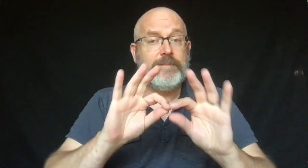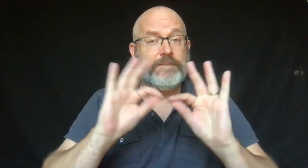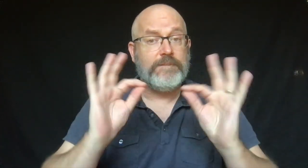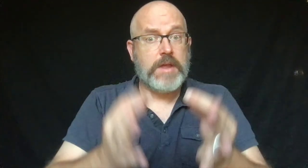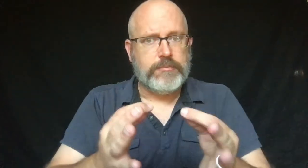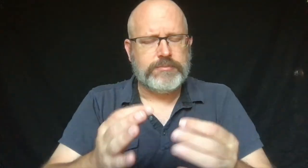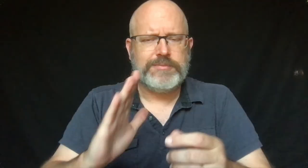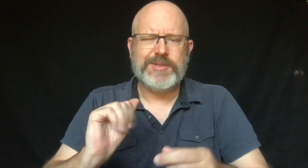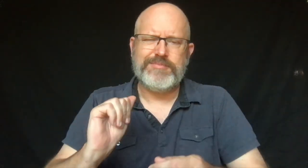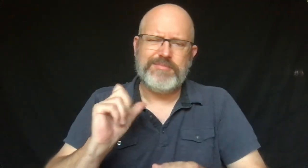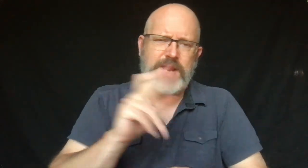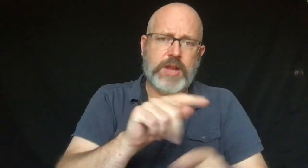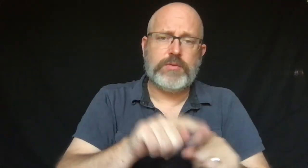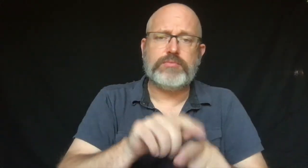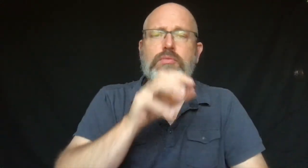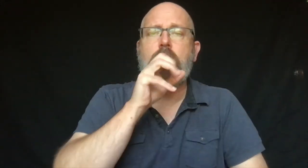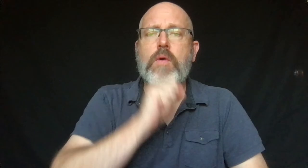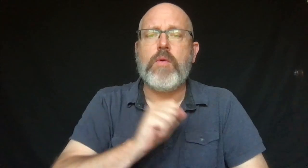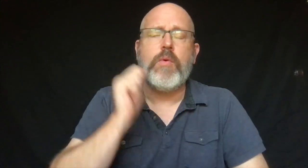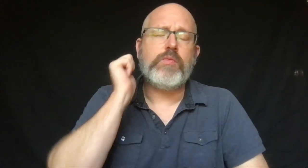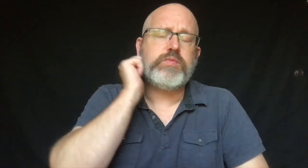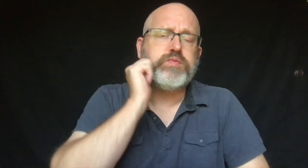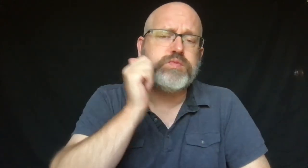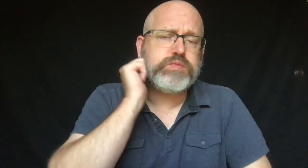They spent time together as a family.